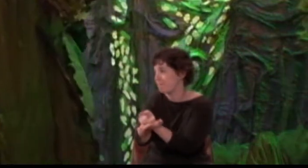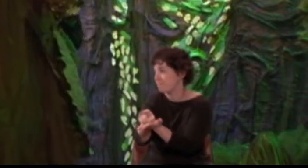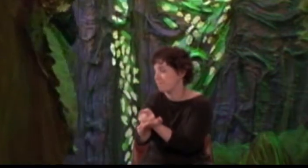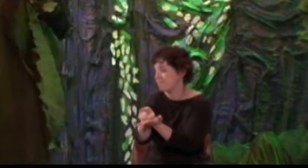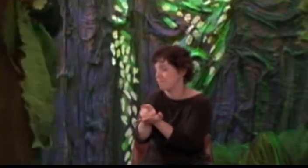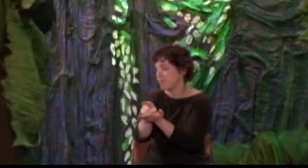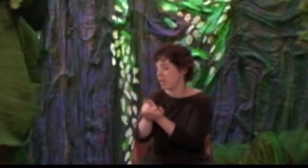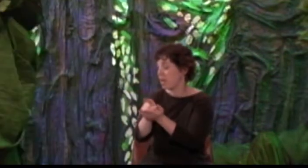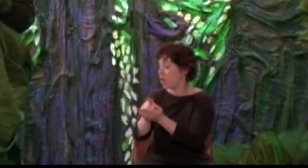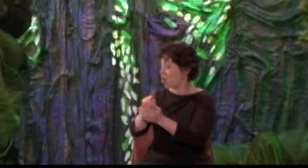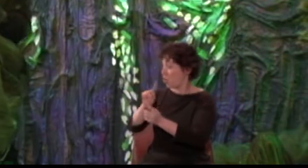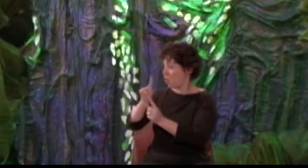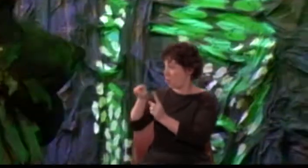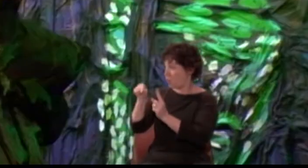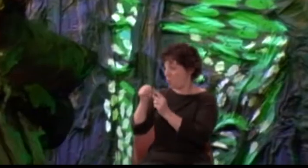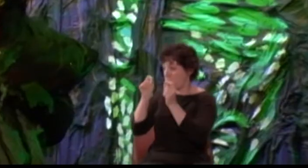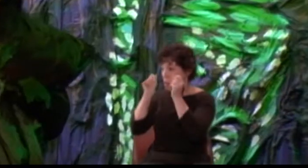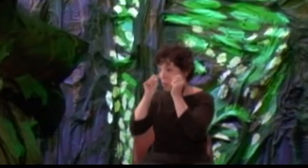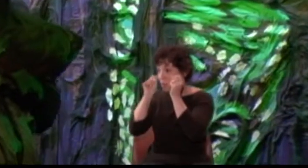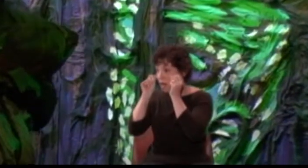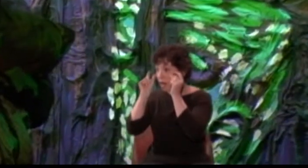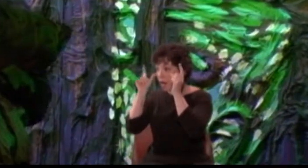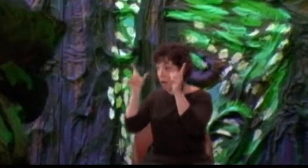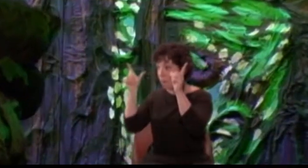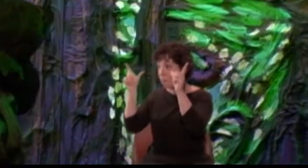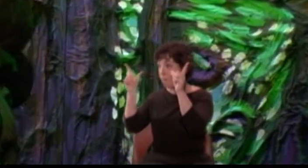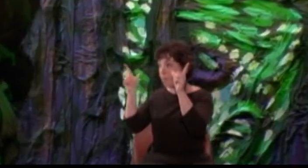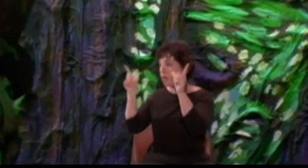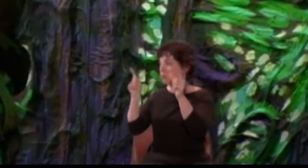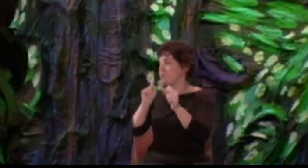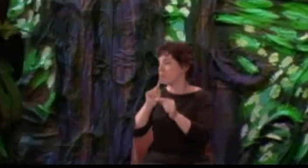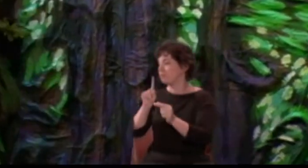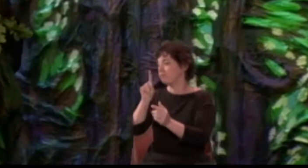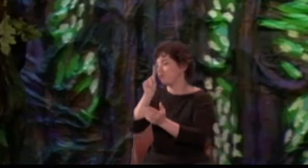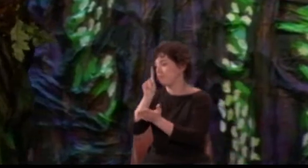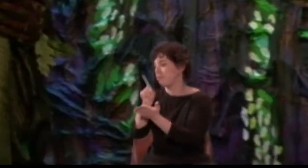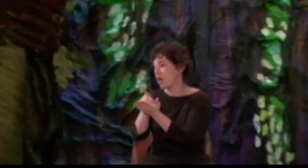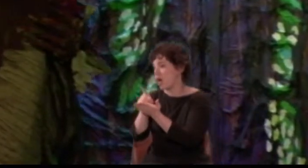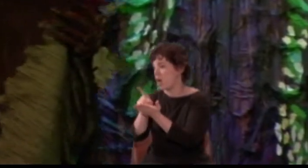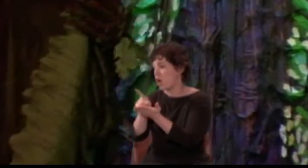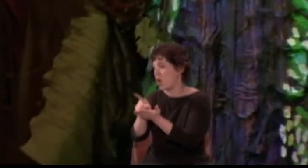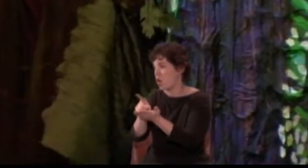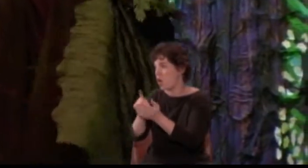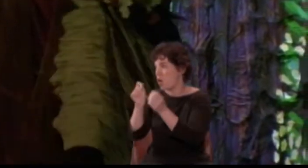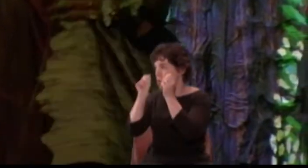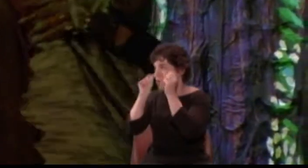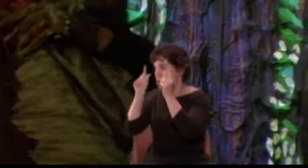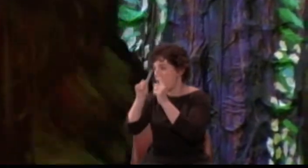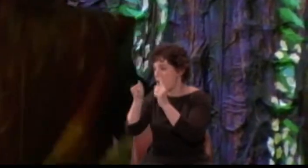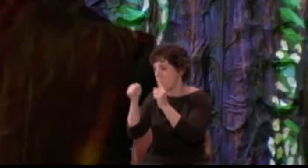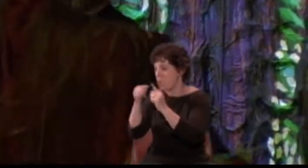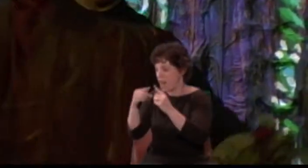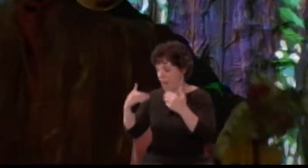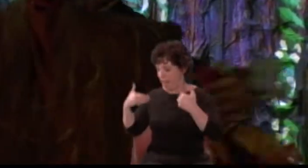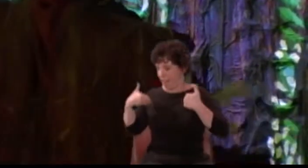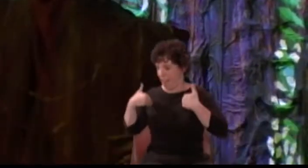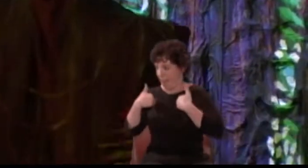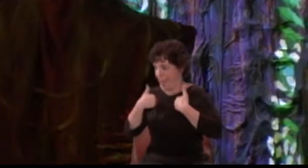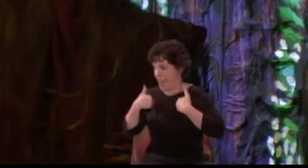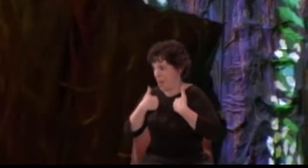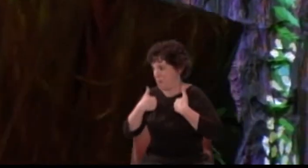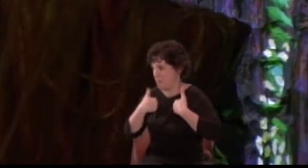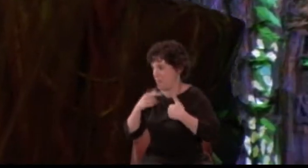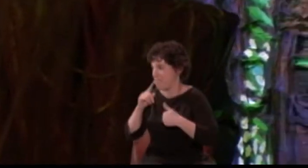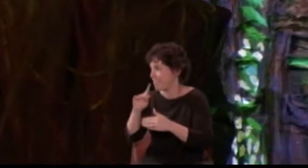When thou wak'st, it is thy dear. Wake when some vile thing is near.